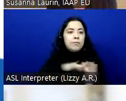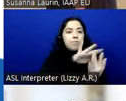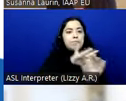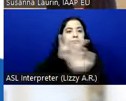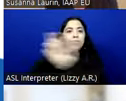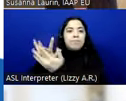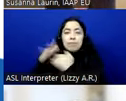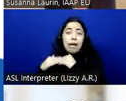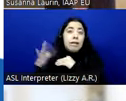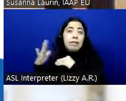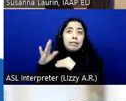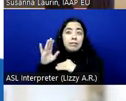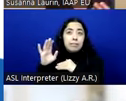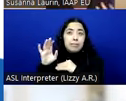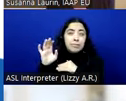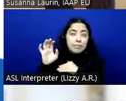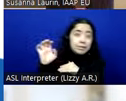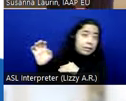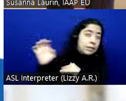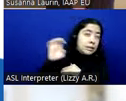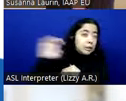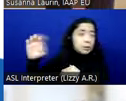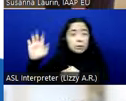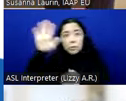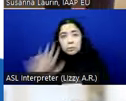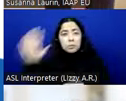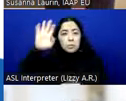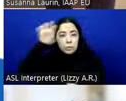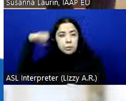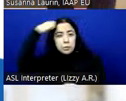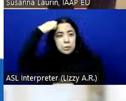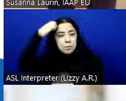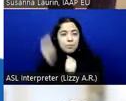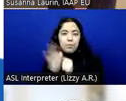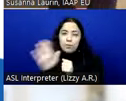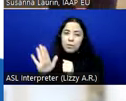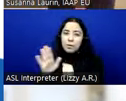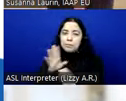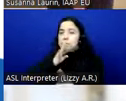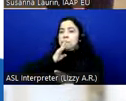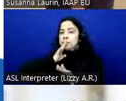at least of the eastern part of Europe with your live interpretation. That's super cool that we